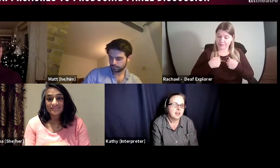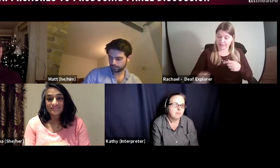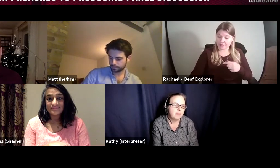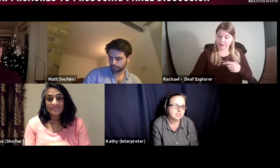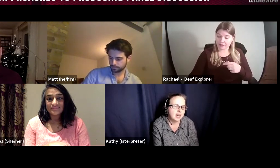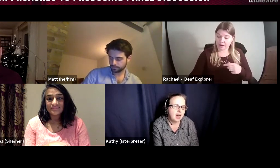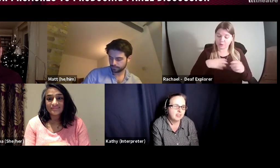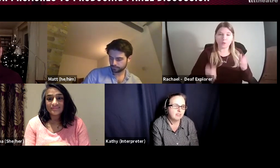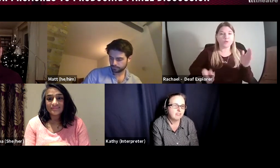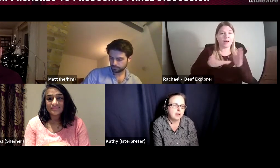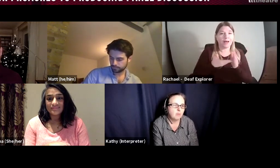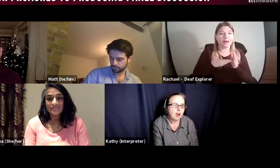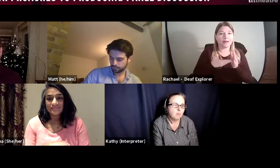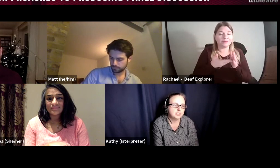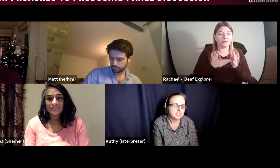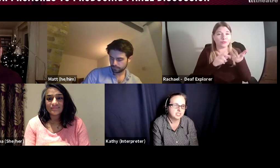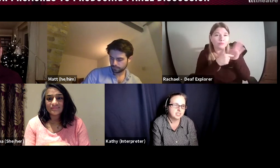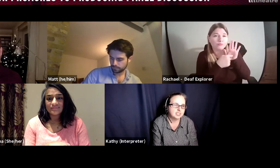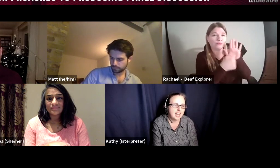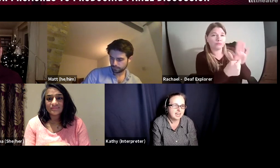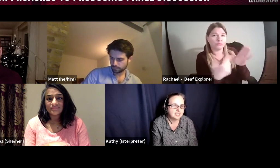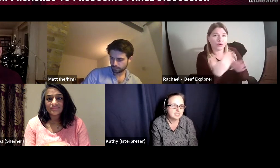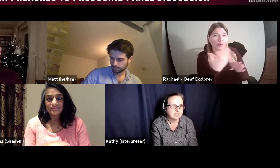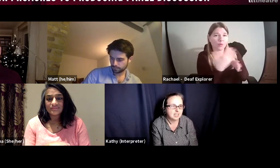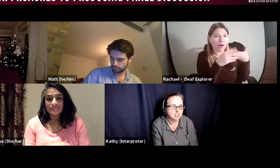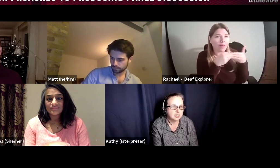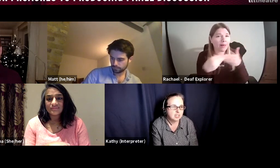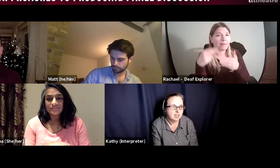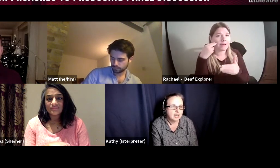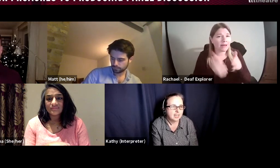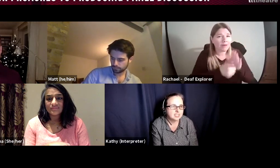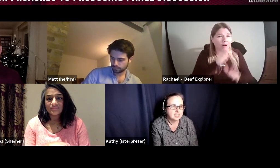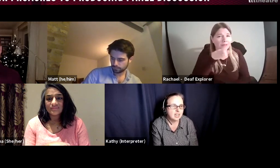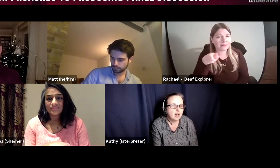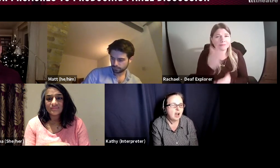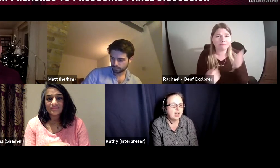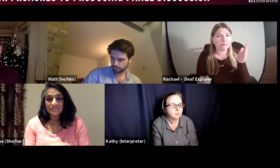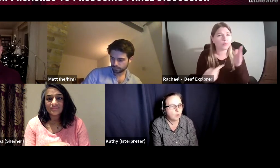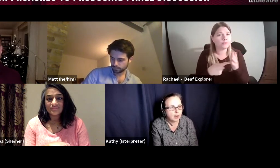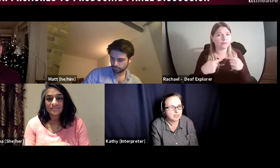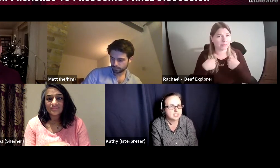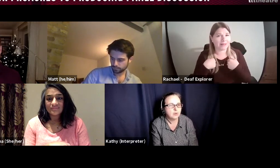but I think for me what I wanted to add to this discussion is it is work that's so